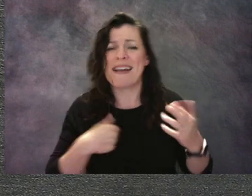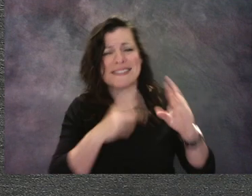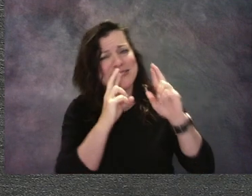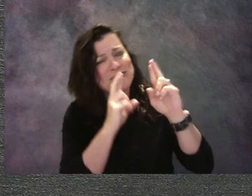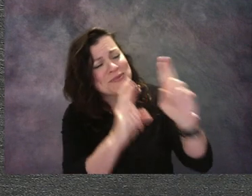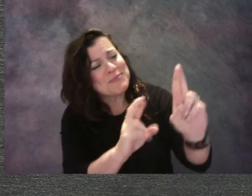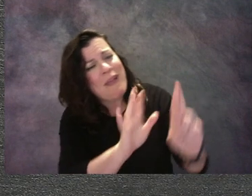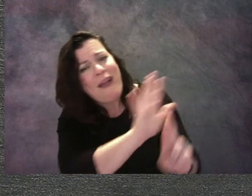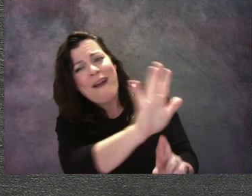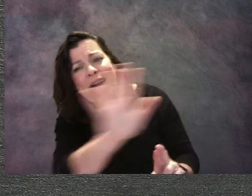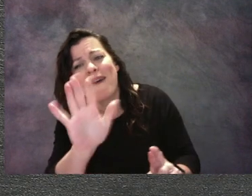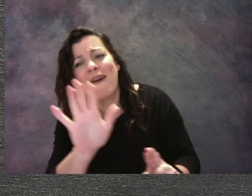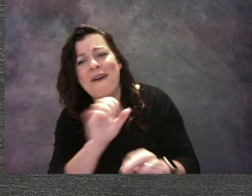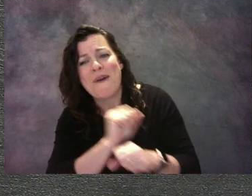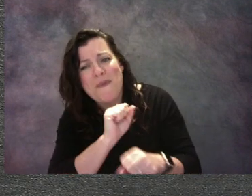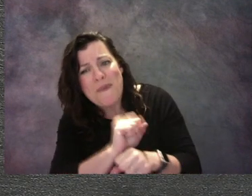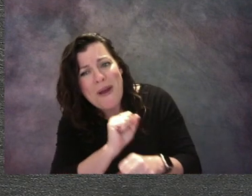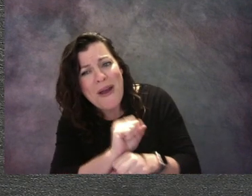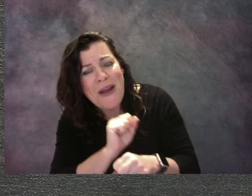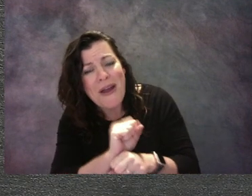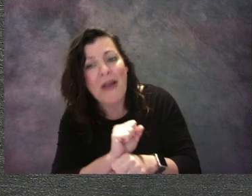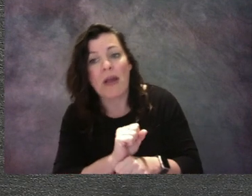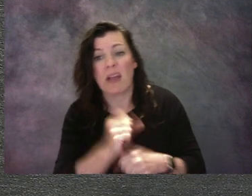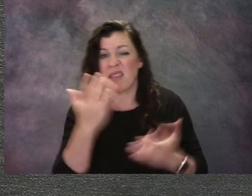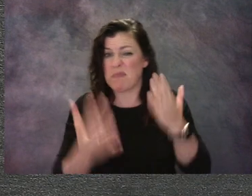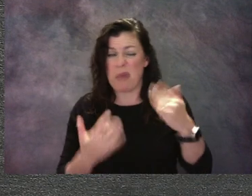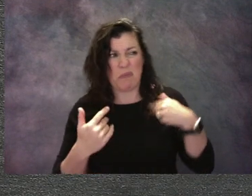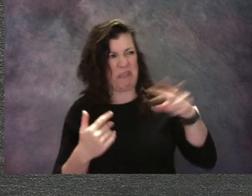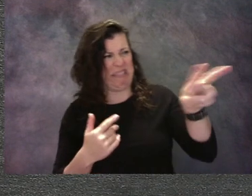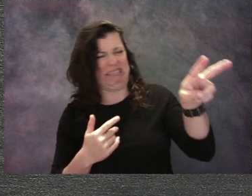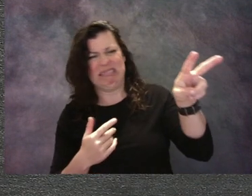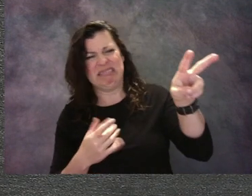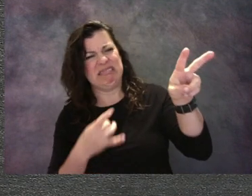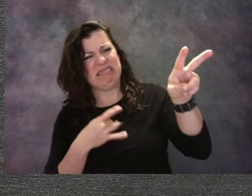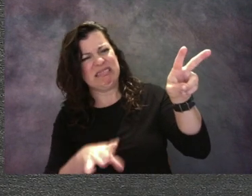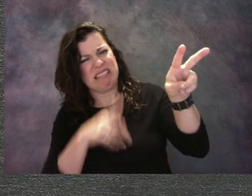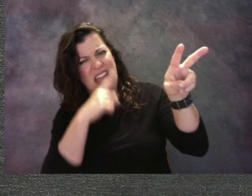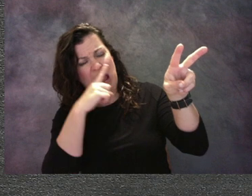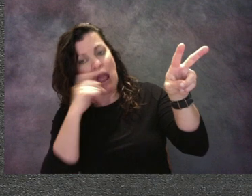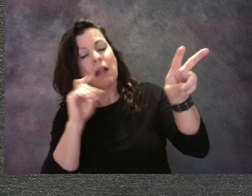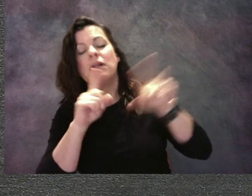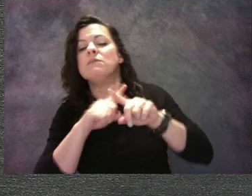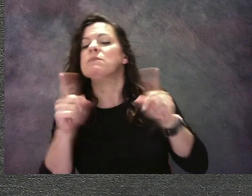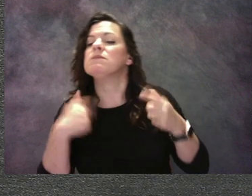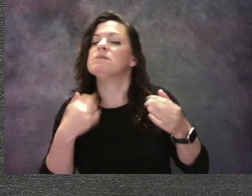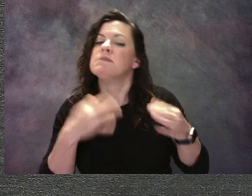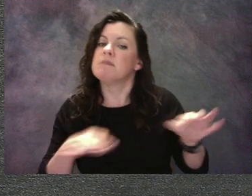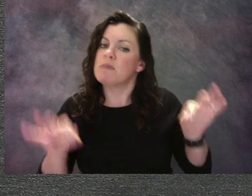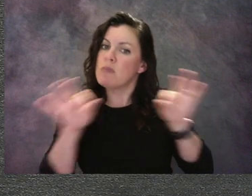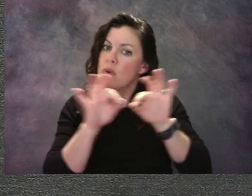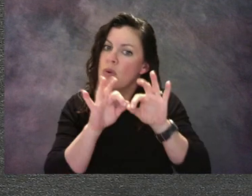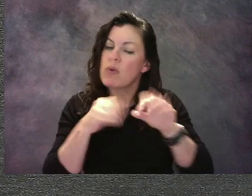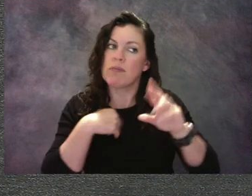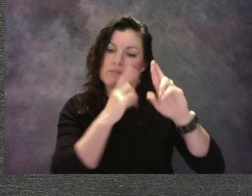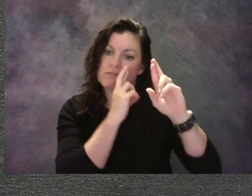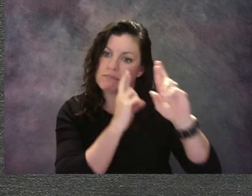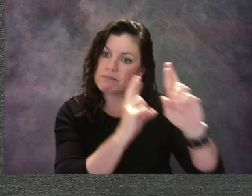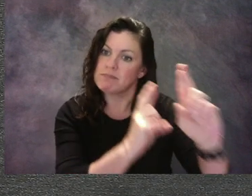You might not like every artwork you look at, but it's always nice to be respectful. They worked a long time on it